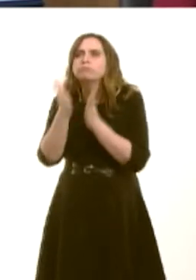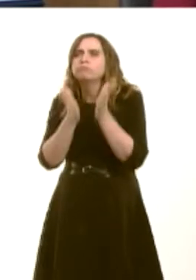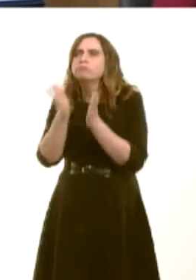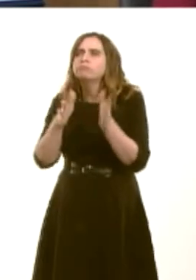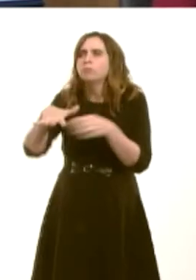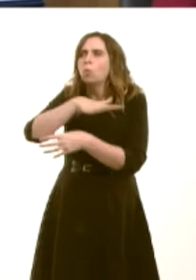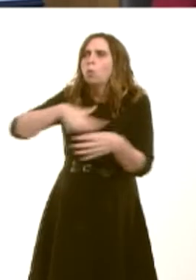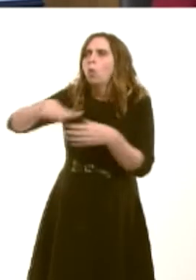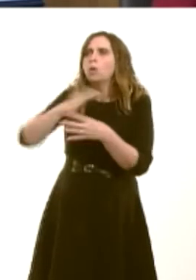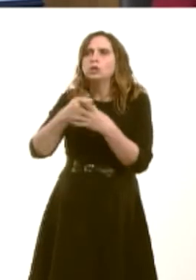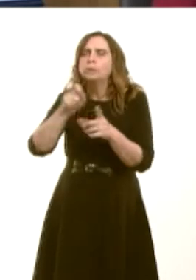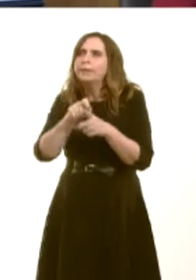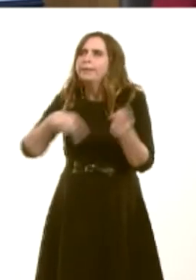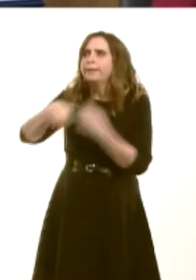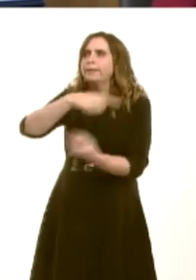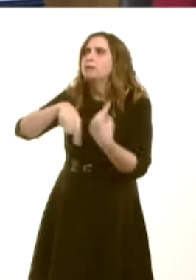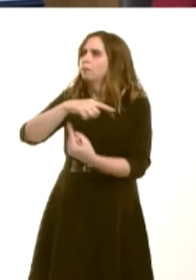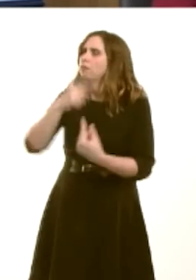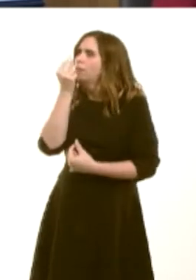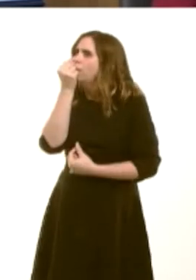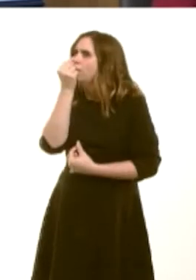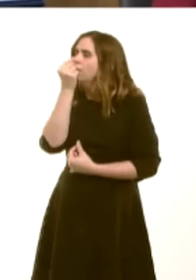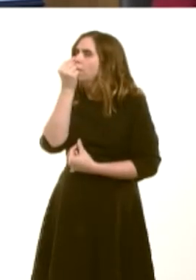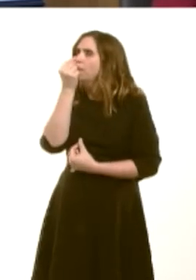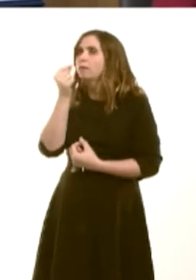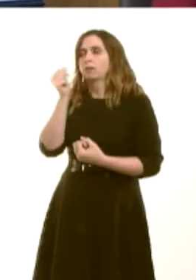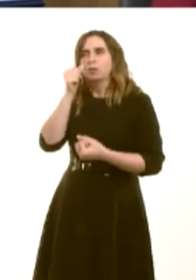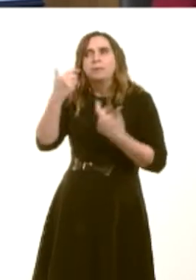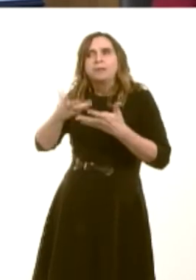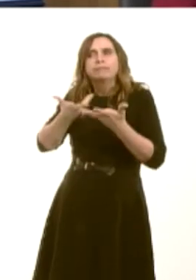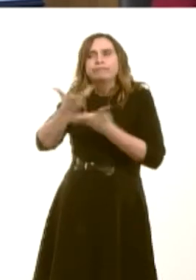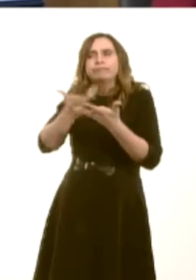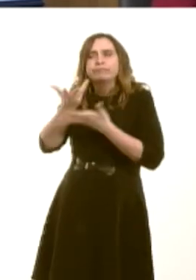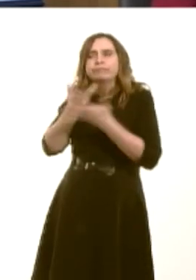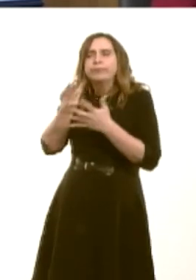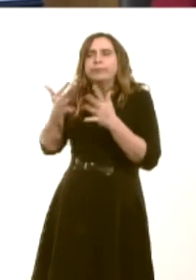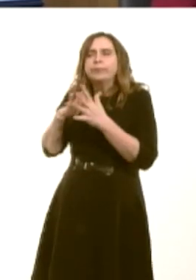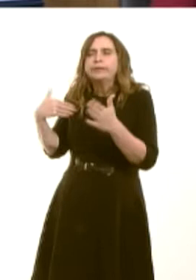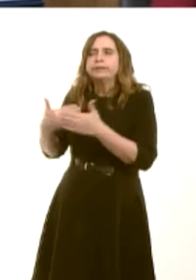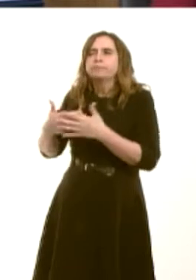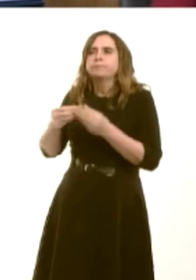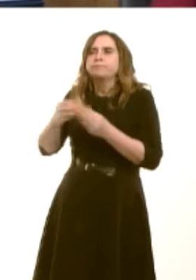community. I know the discussions have been, I understand, fruitful, in the last few weeks,